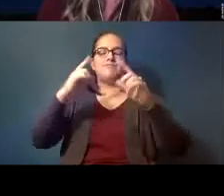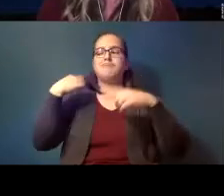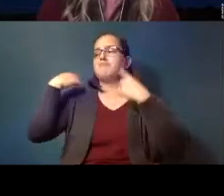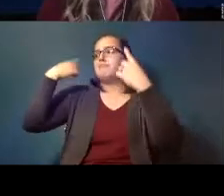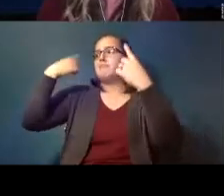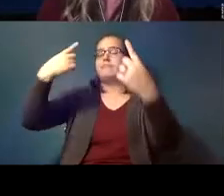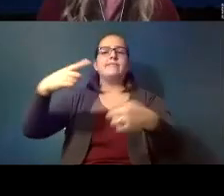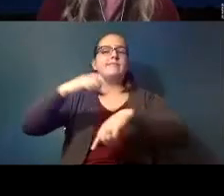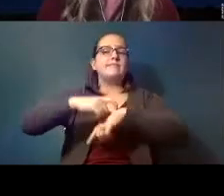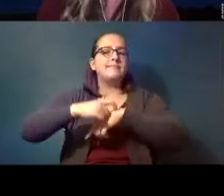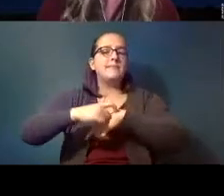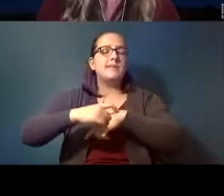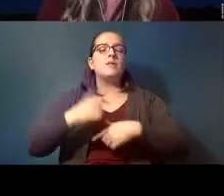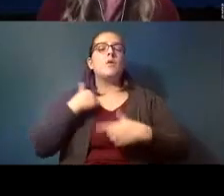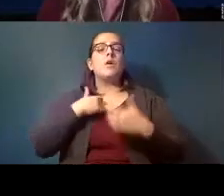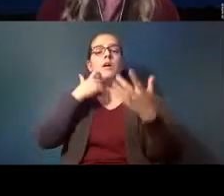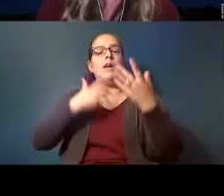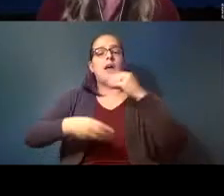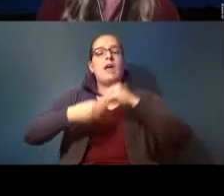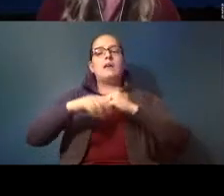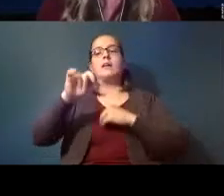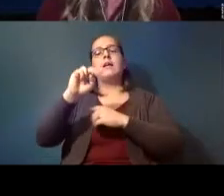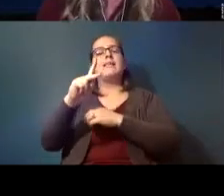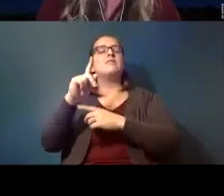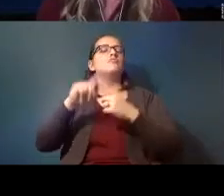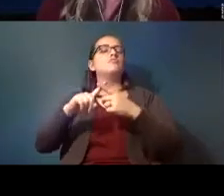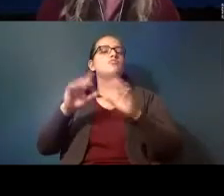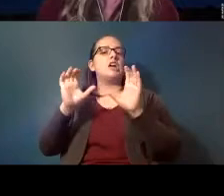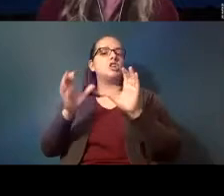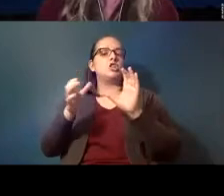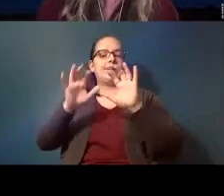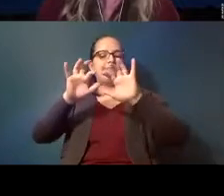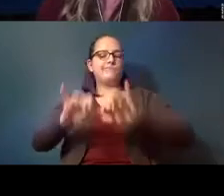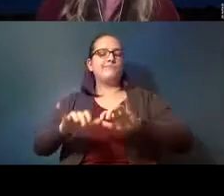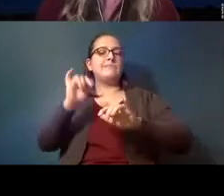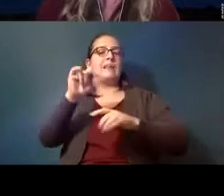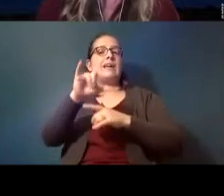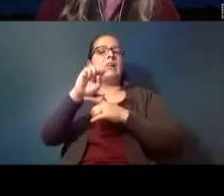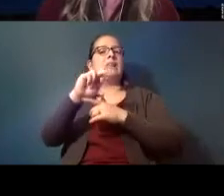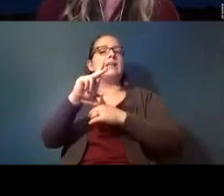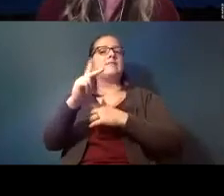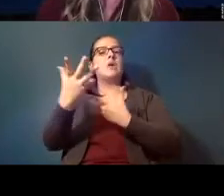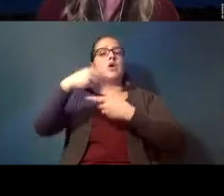we've added a link to the chat box for you this link includes information to learn more about